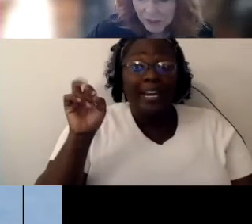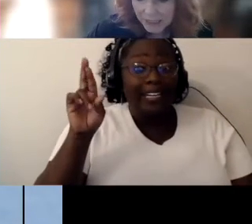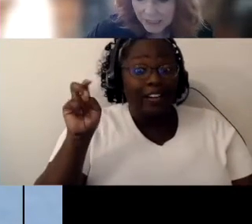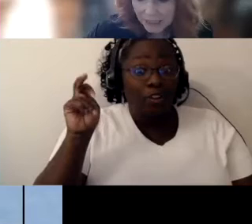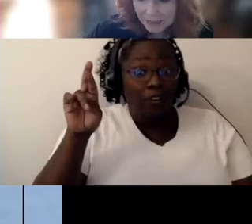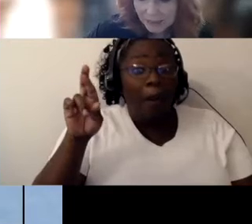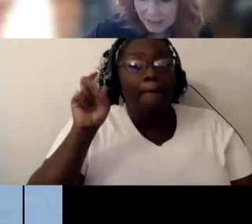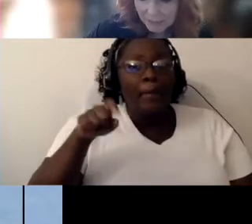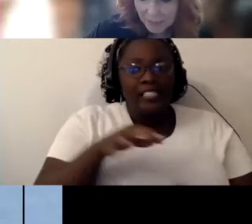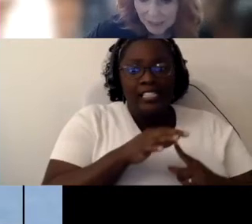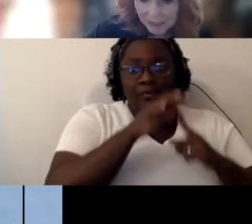training in deafblindness